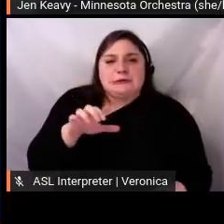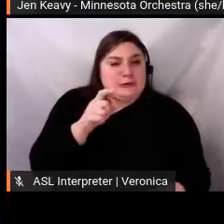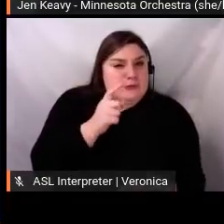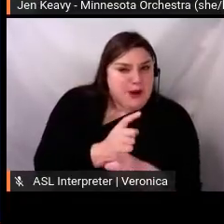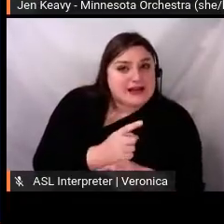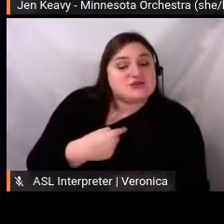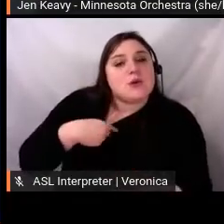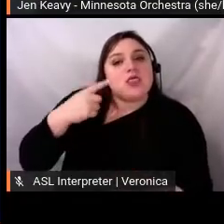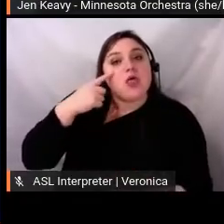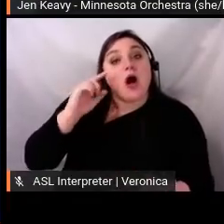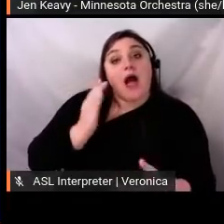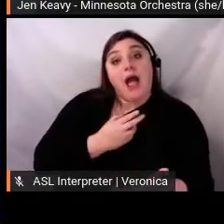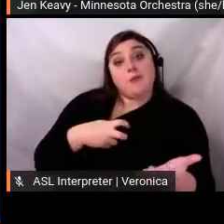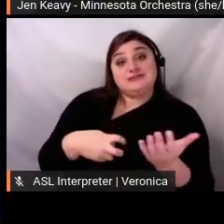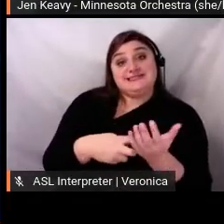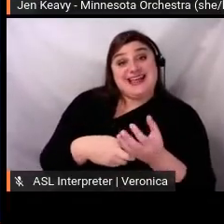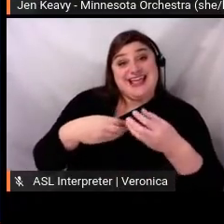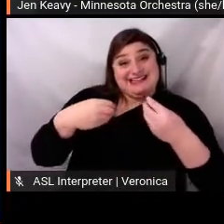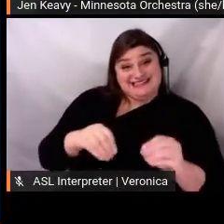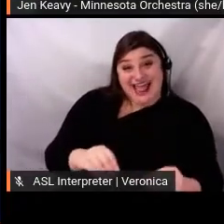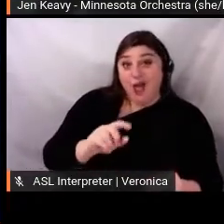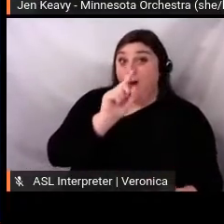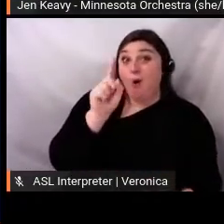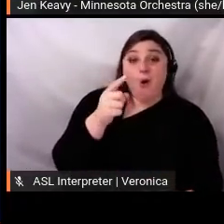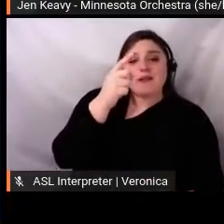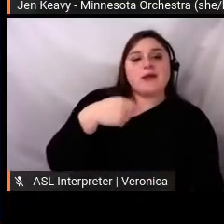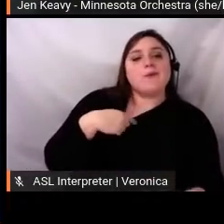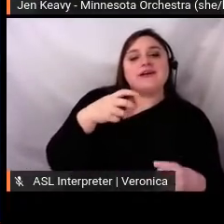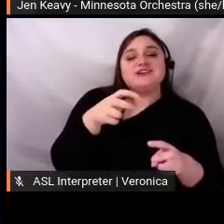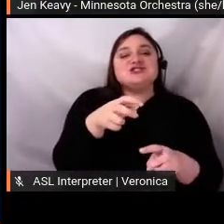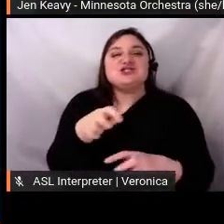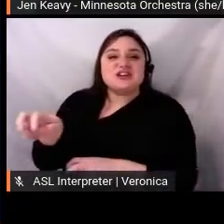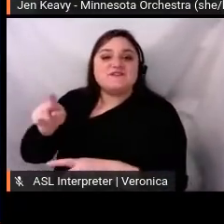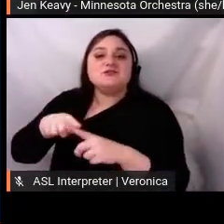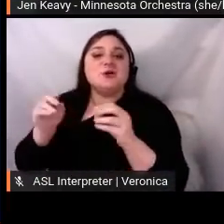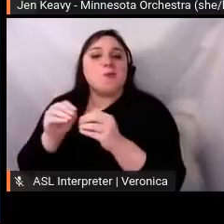content delivery, as you see here in the before and after. So, on the left,